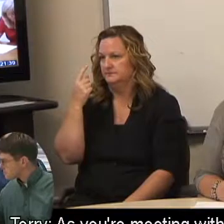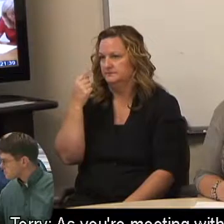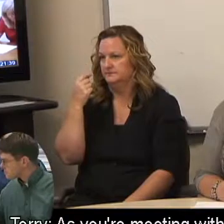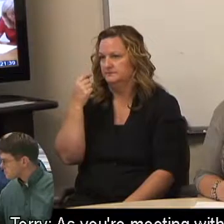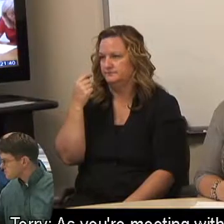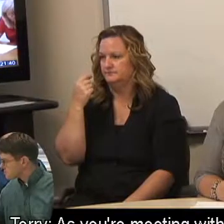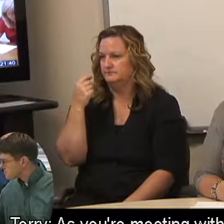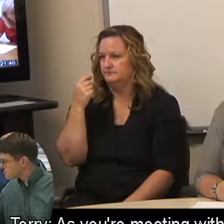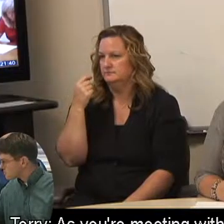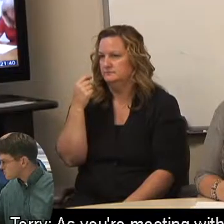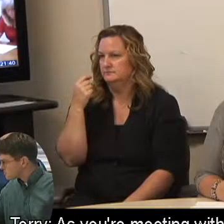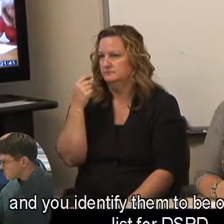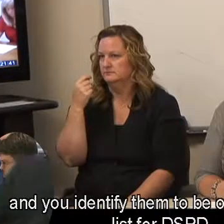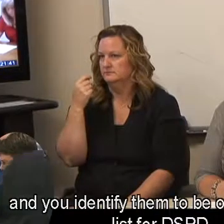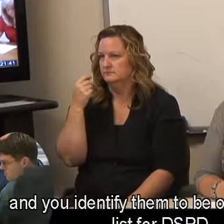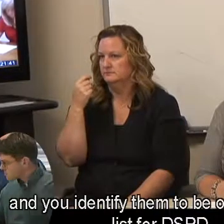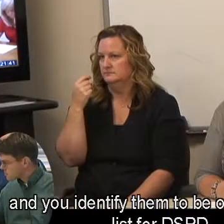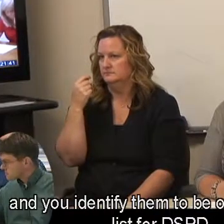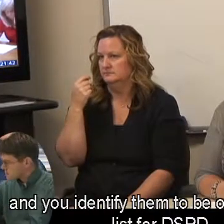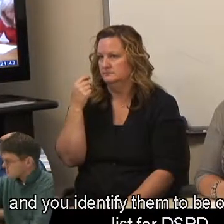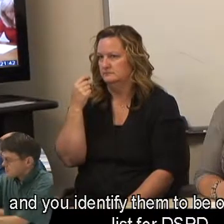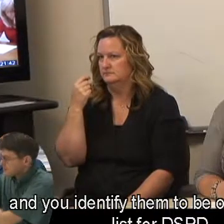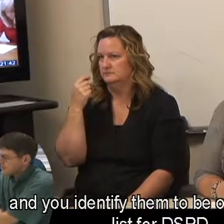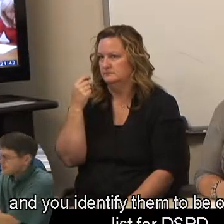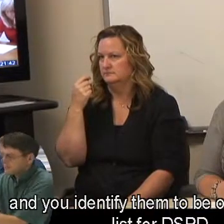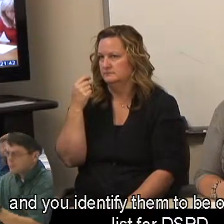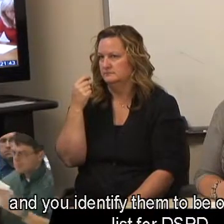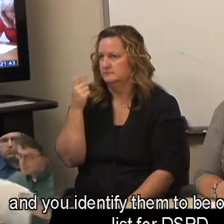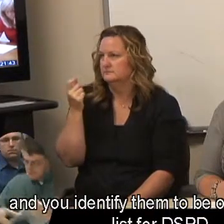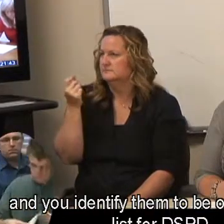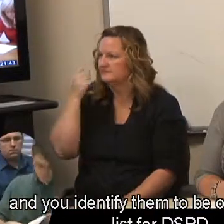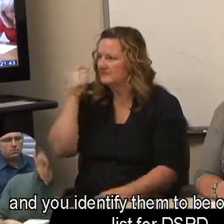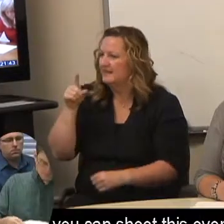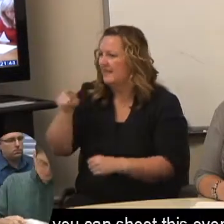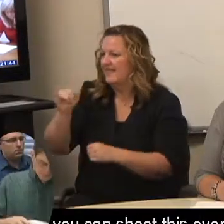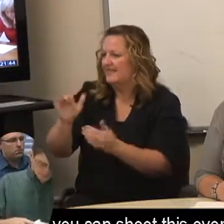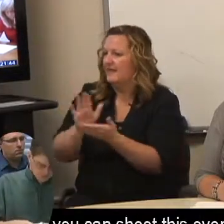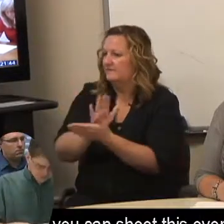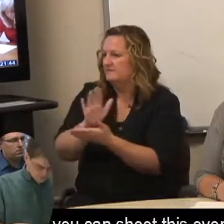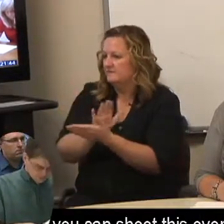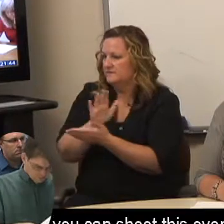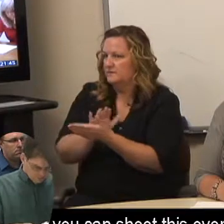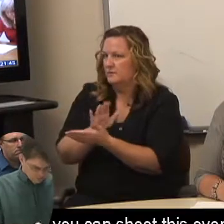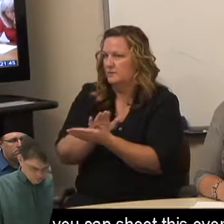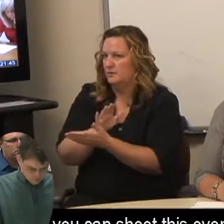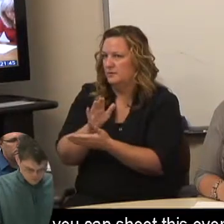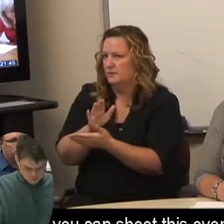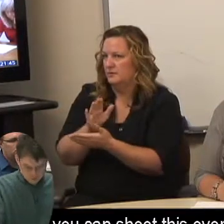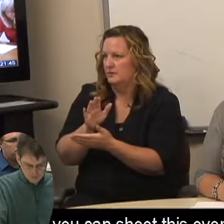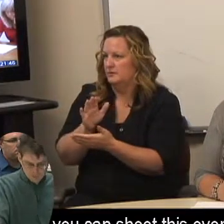Terry: As you're meeting with your clients, and you identify them to be on the waiting list for DSPD, you can shoot this over to her.